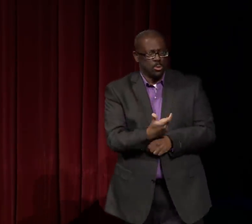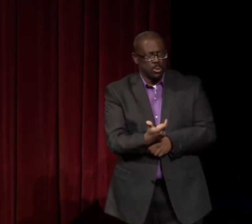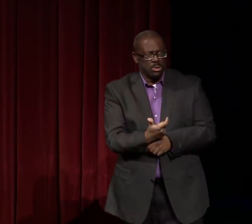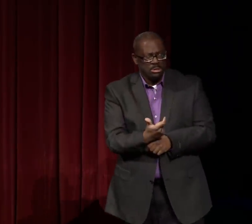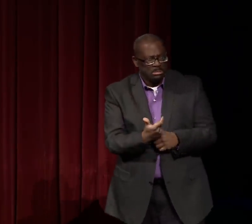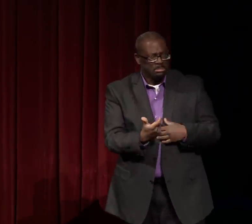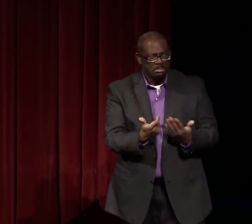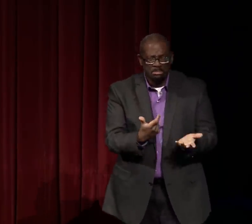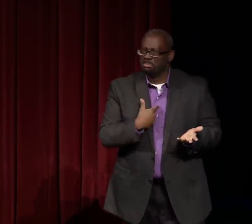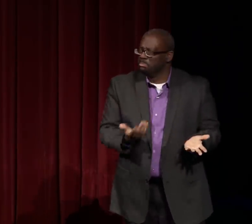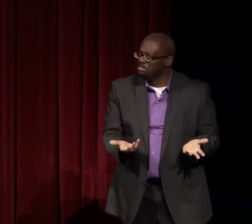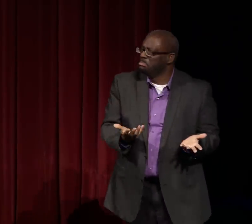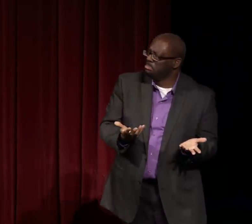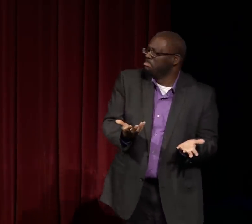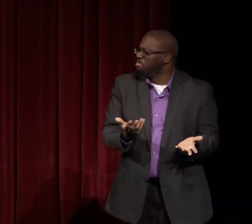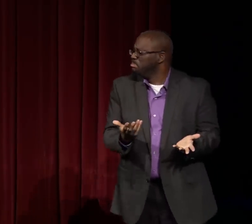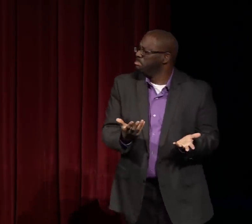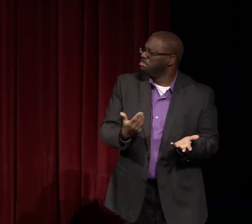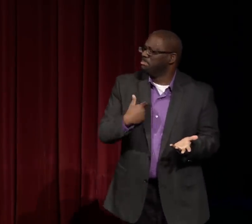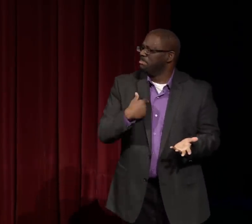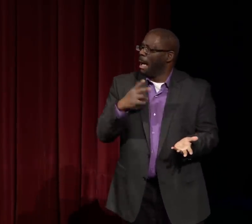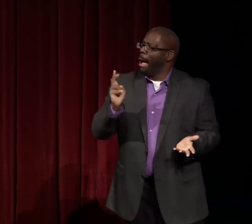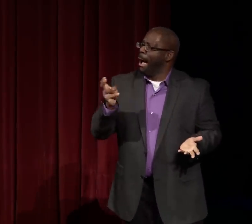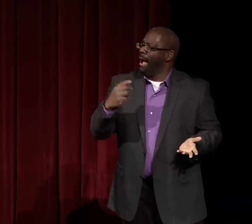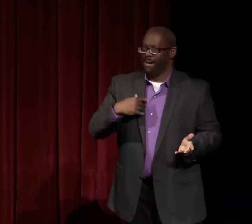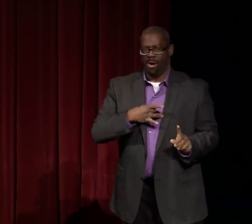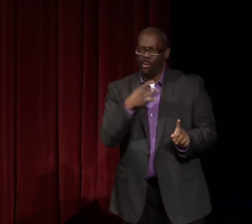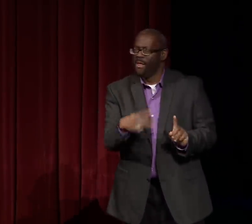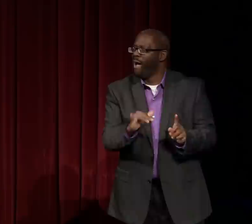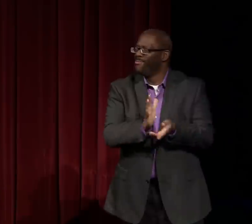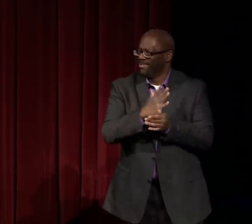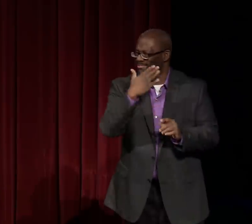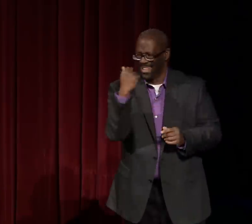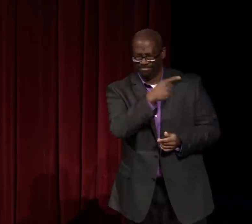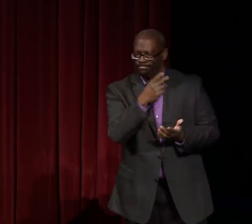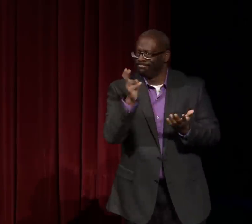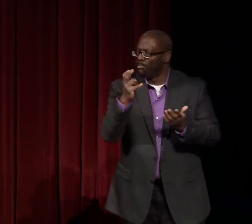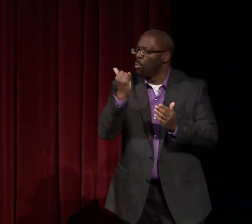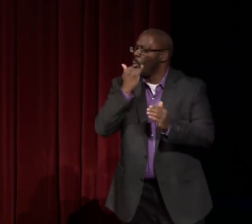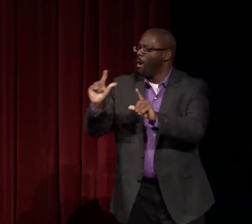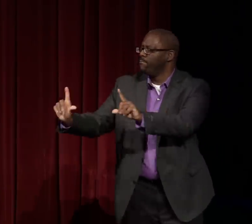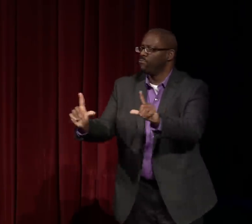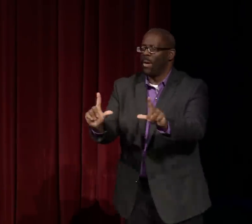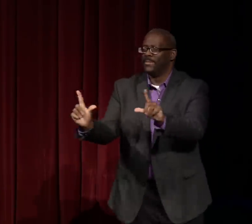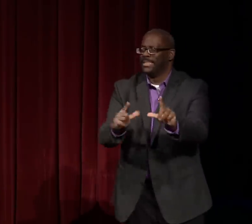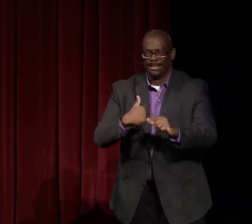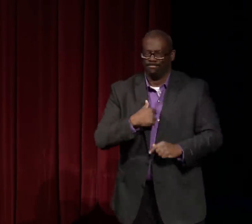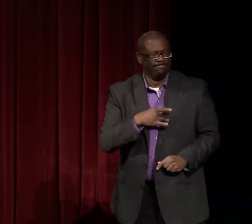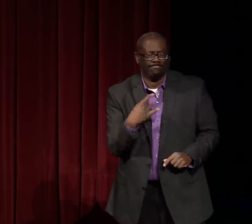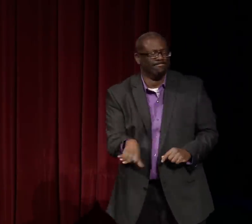When I first saw this film, I thought to myself I had a dislike for it.